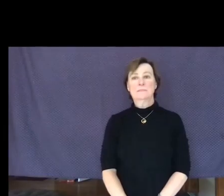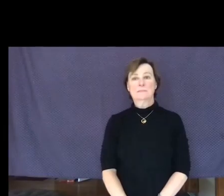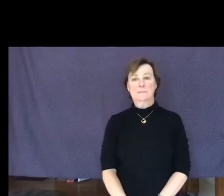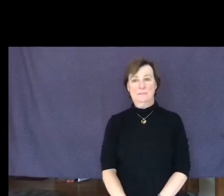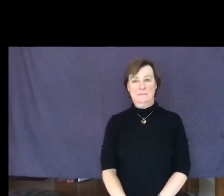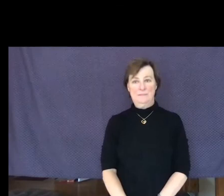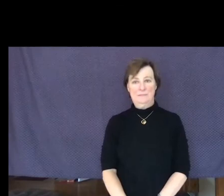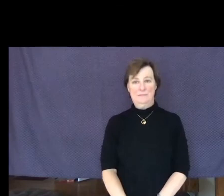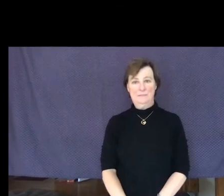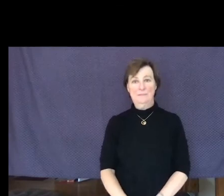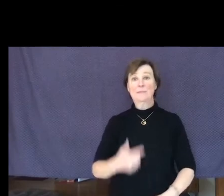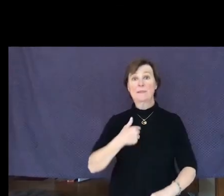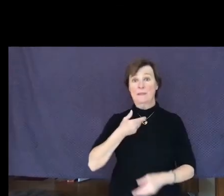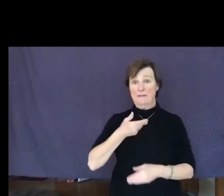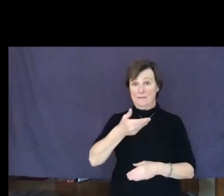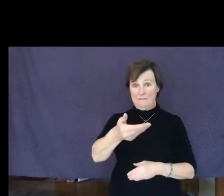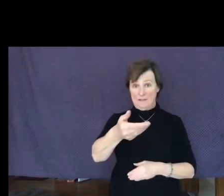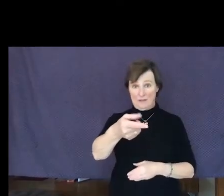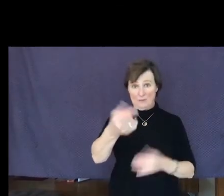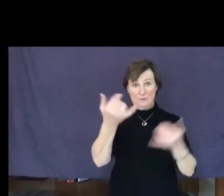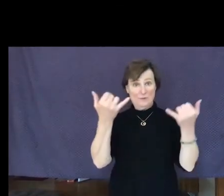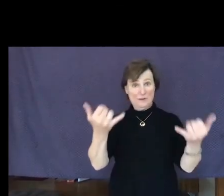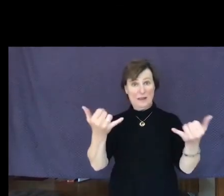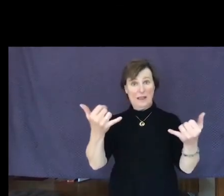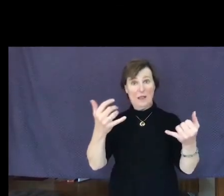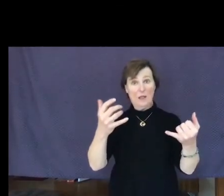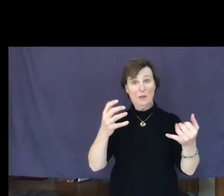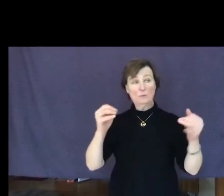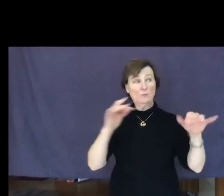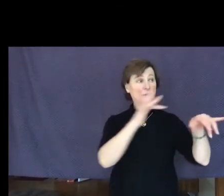I invite you now to reach out to those you love.